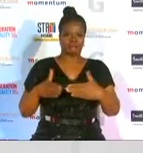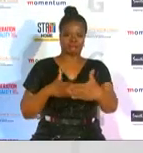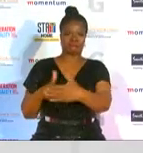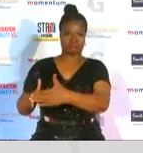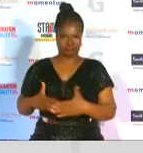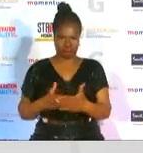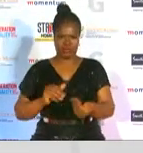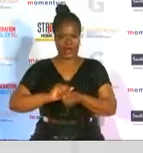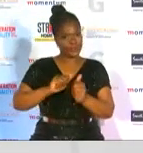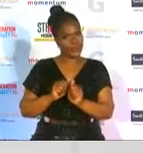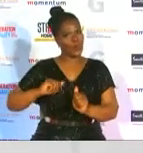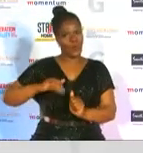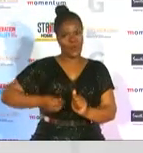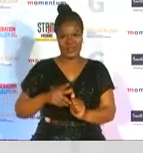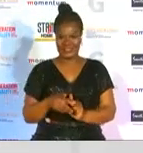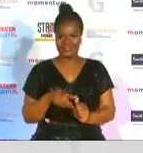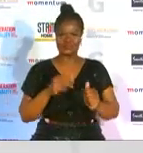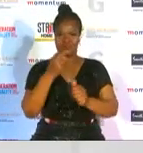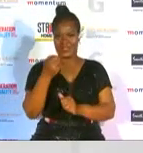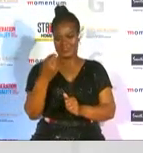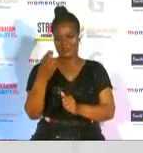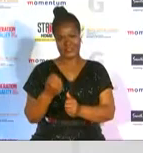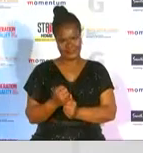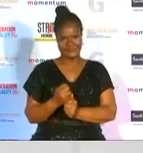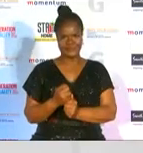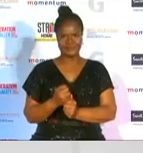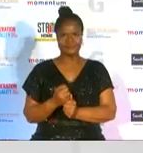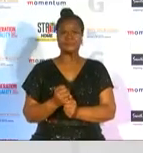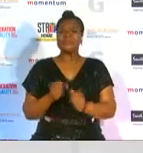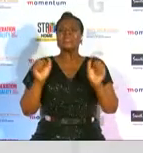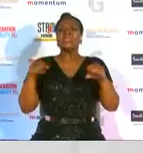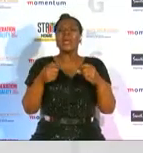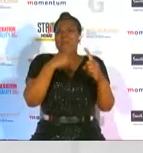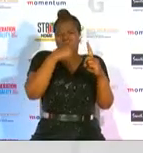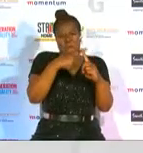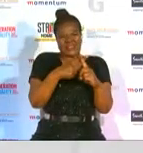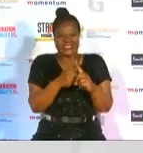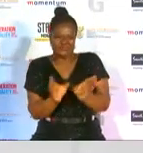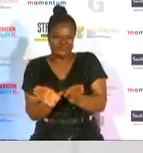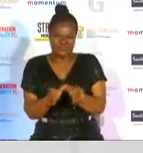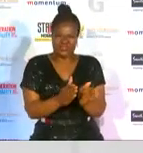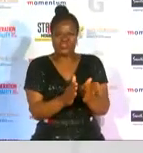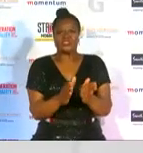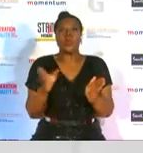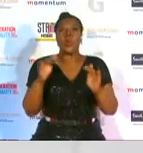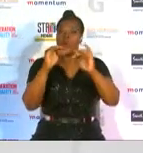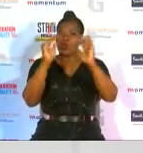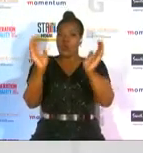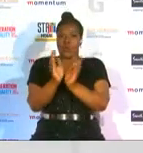women are facing in 2020 although there have been positive shifts in global and local trends towards